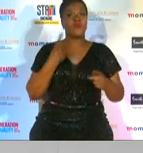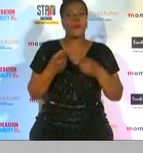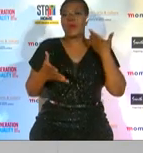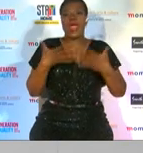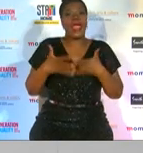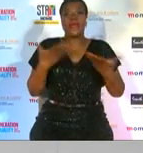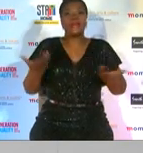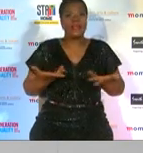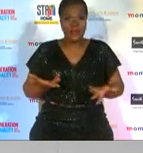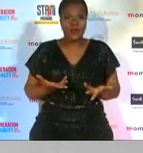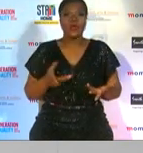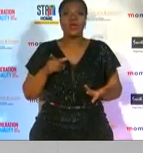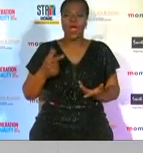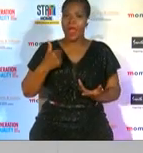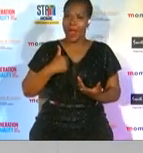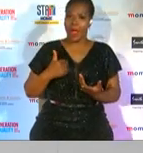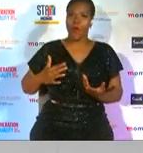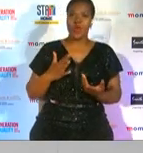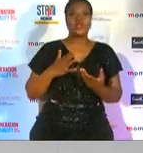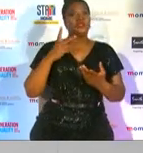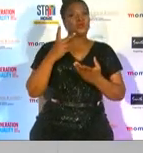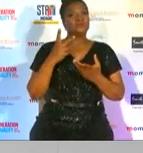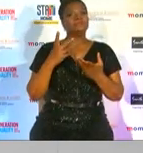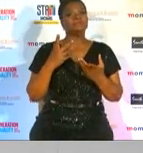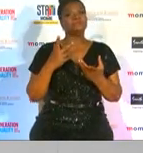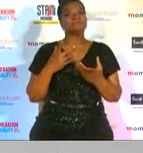to actually put your hands together and help me congratulate